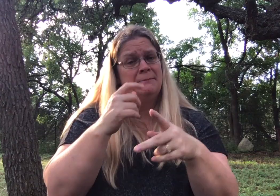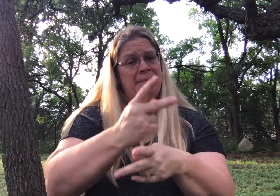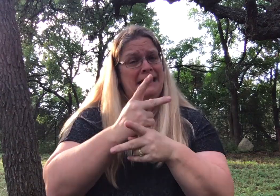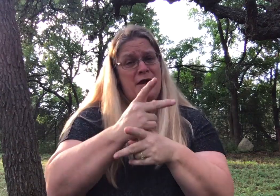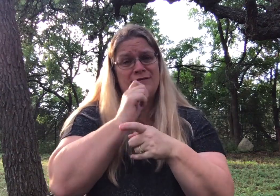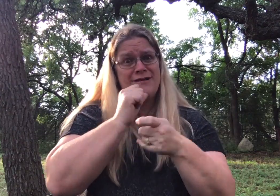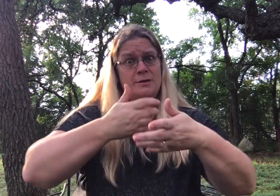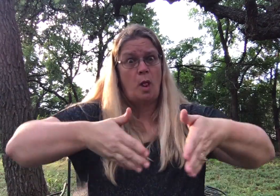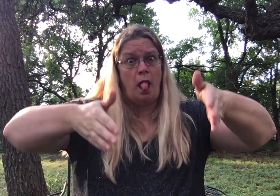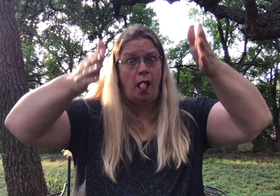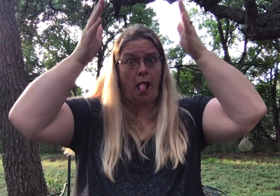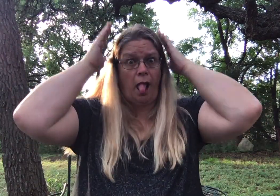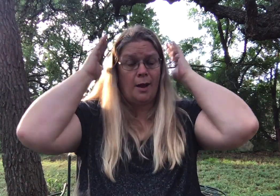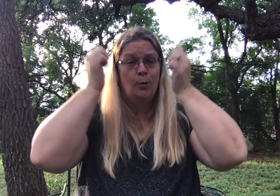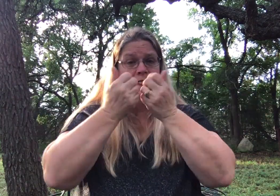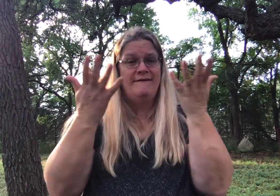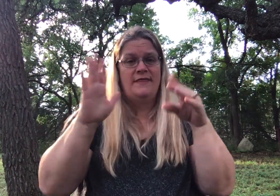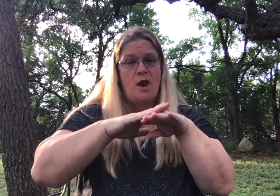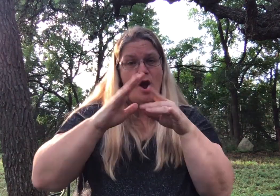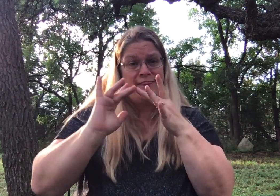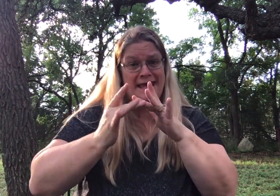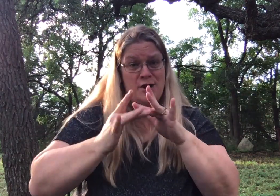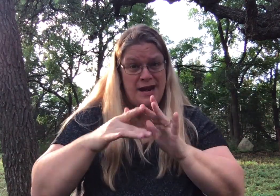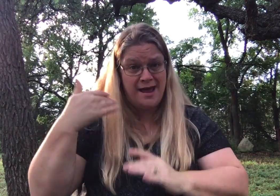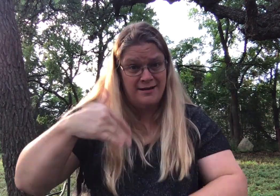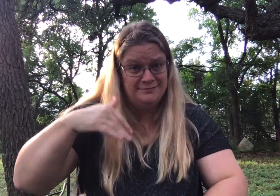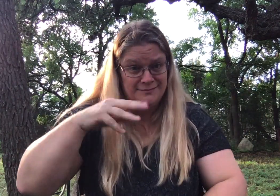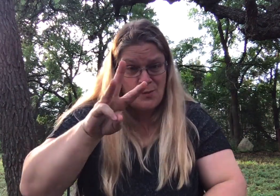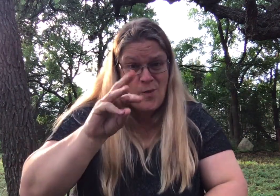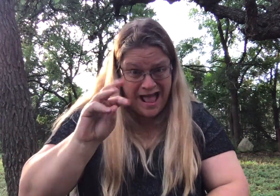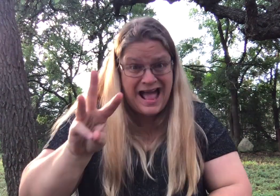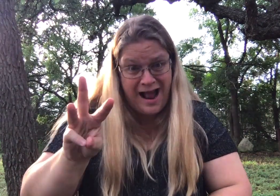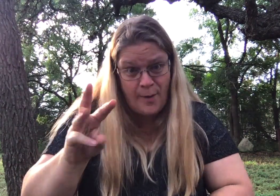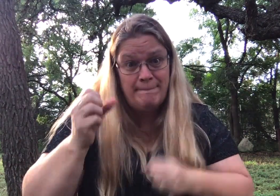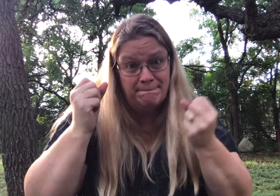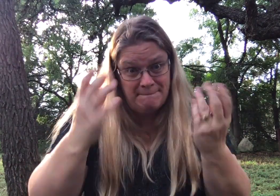Be careful, though, not to overwhelm yourself with everything online, because there are a lot